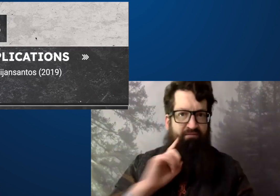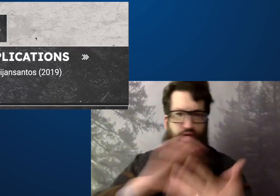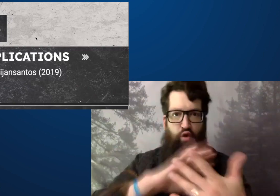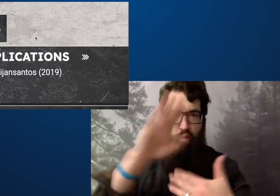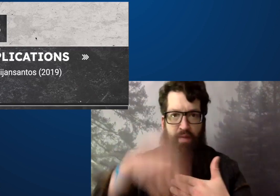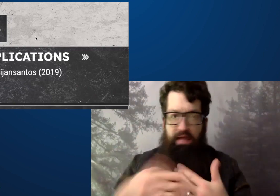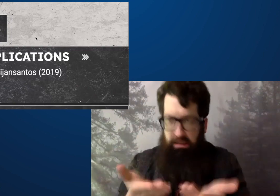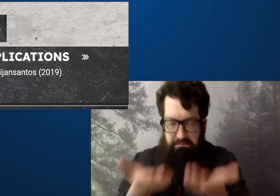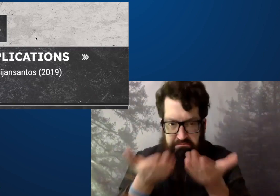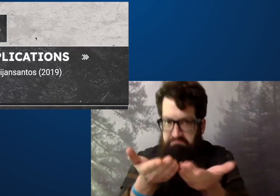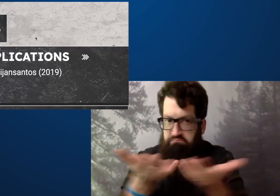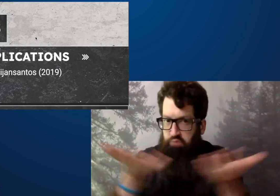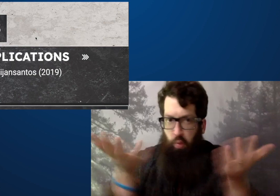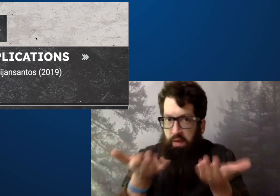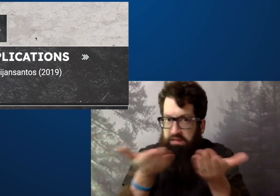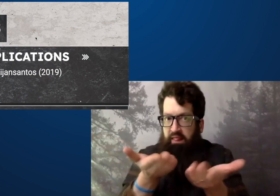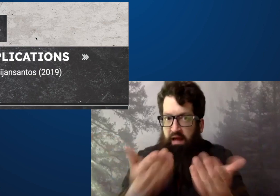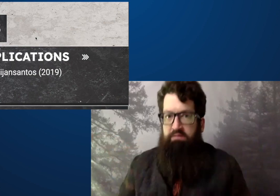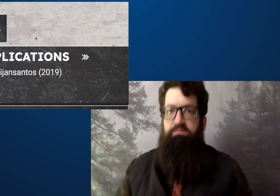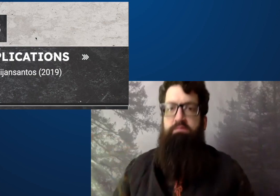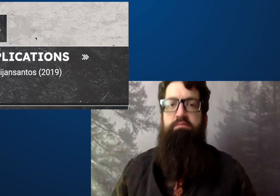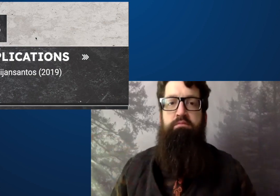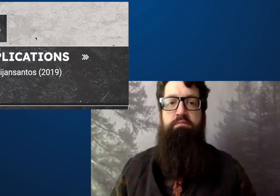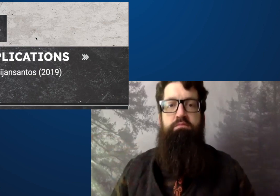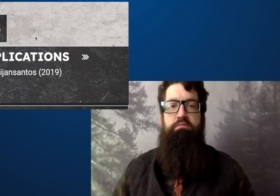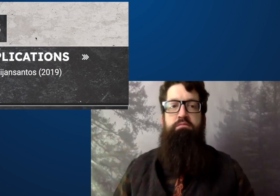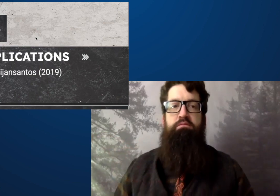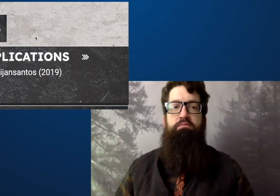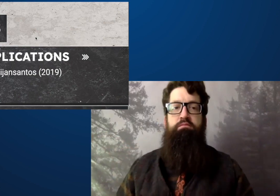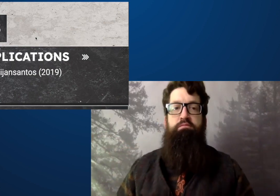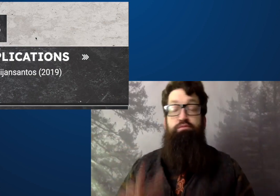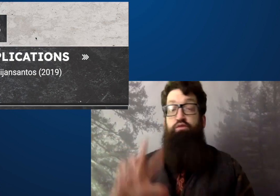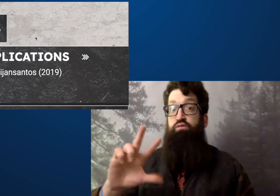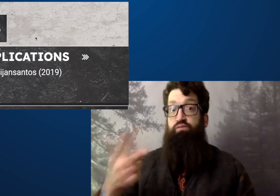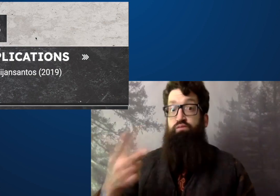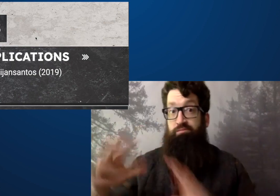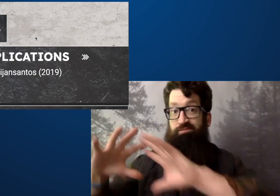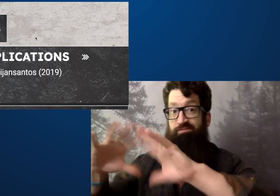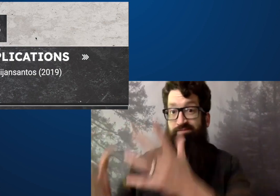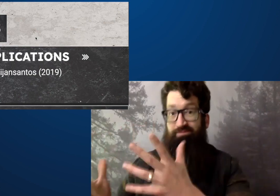I've talked about deaf curriculum and what that is and the definitions of that.